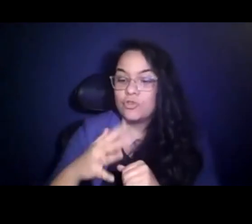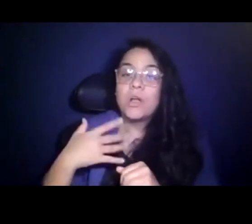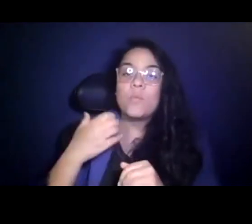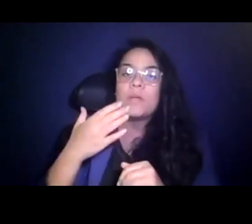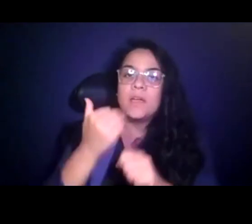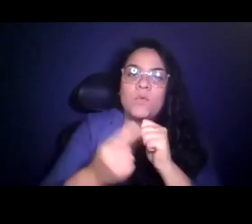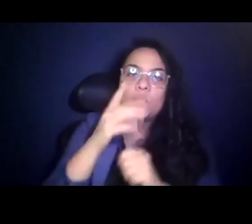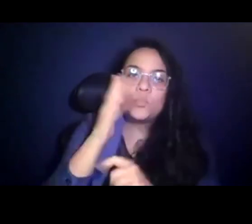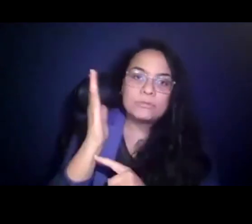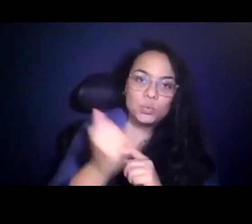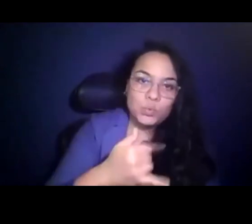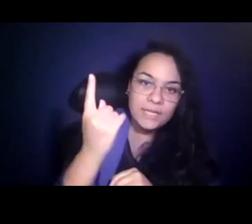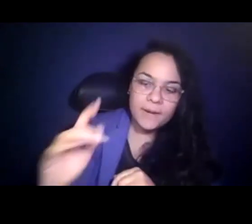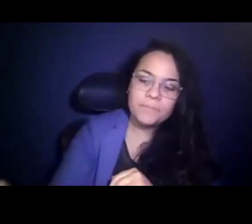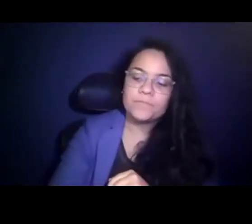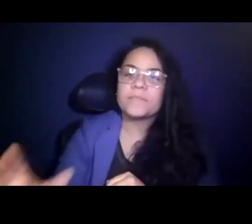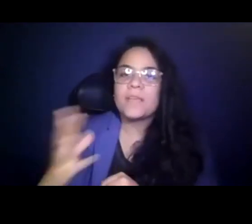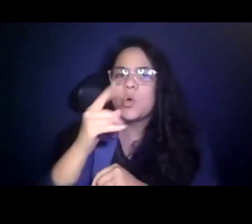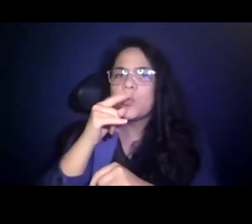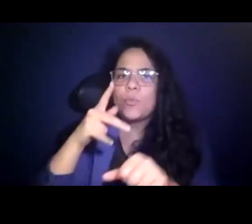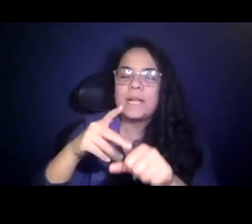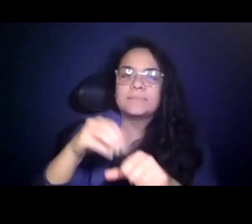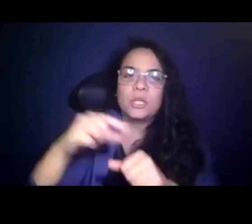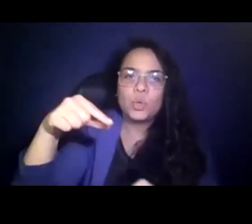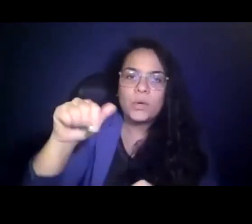today and who participated in the Q&A and also, I wanted